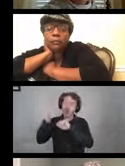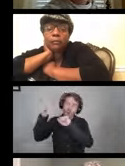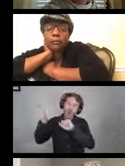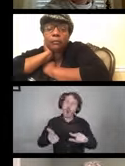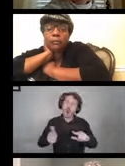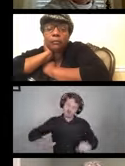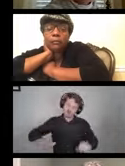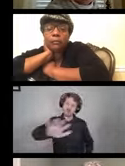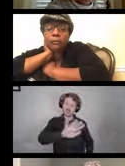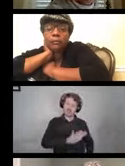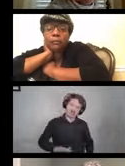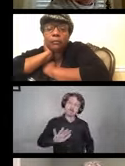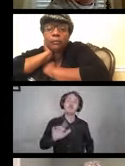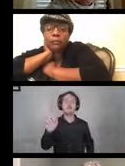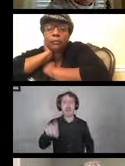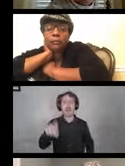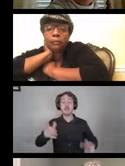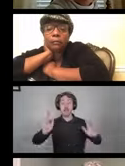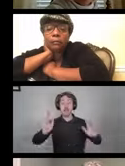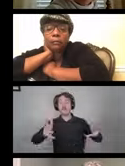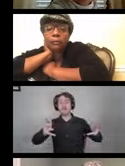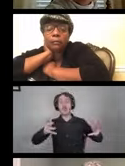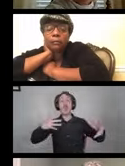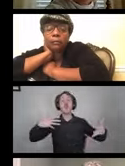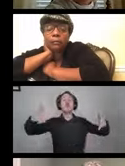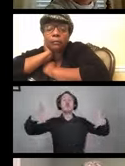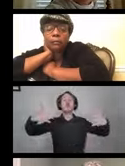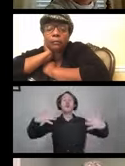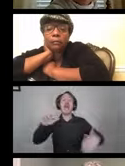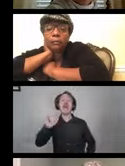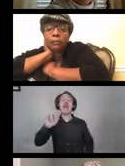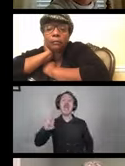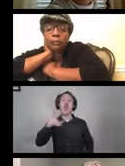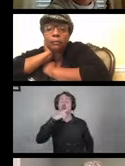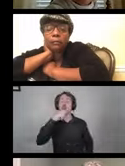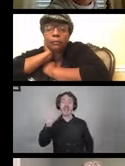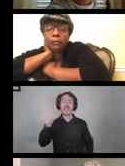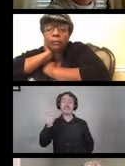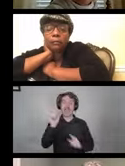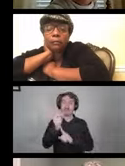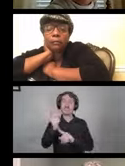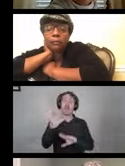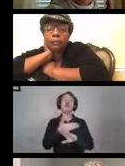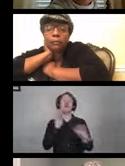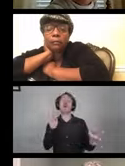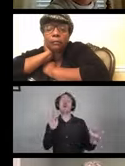After wiping the device should be allowed to air dry at least 10 minutes before permitting anything to come in contact with the surface.